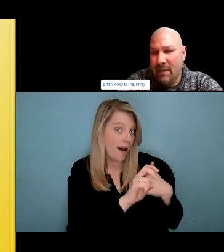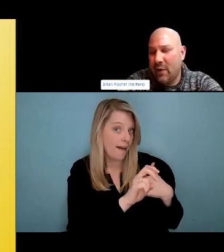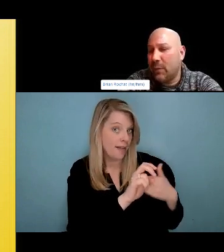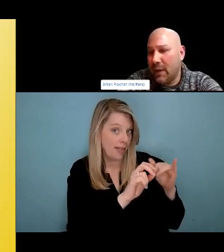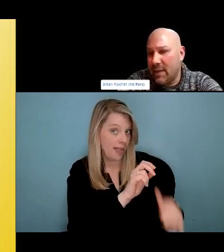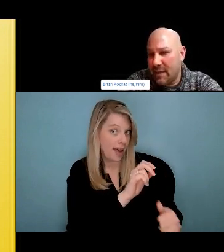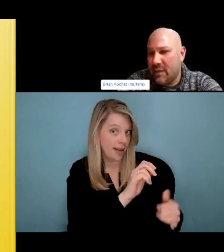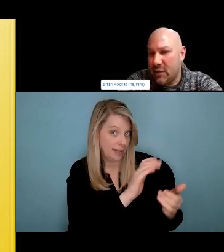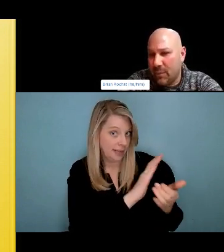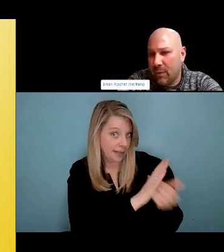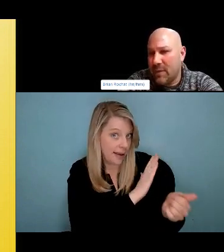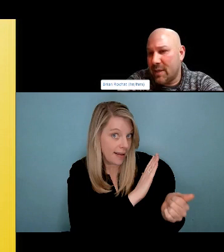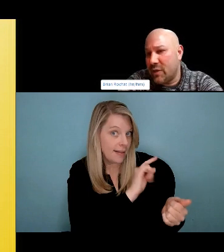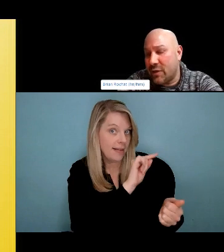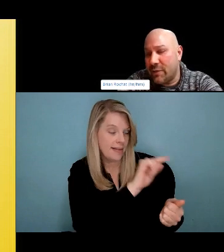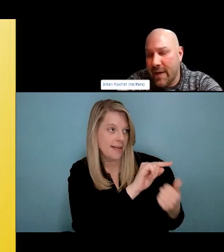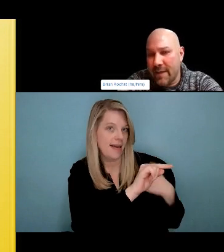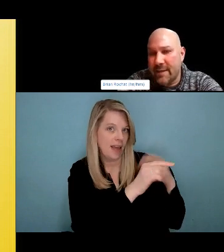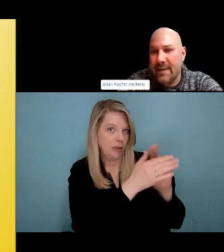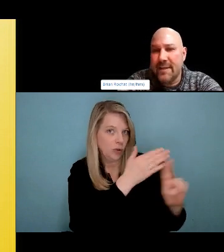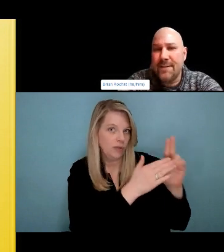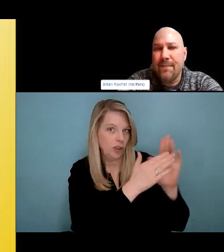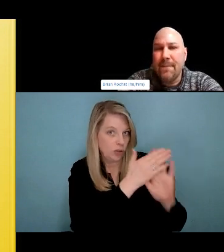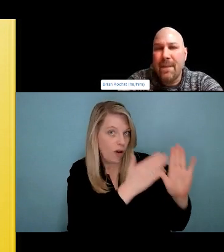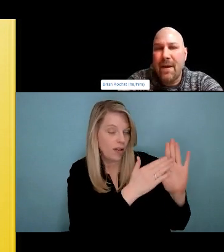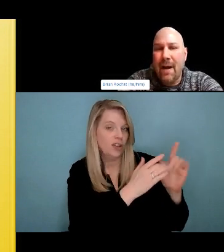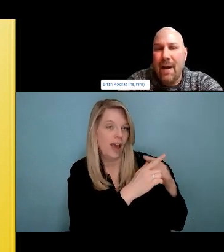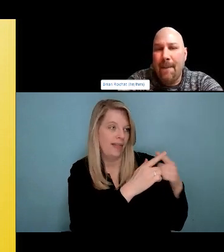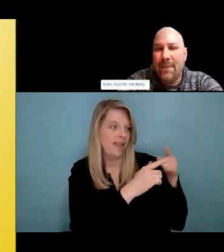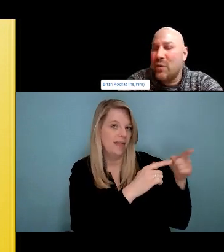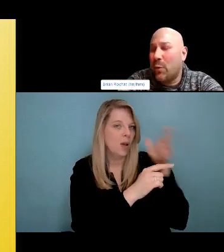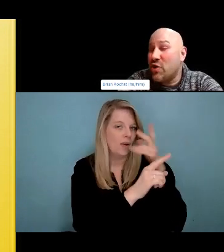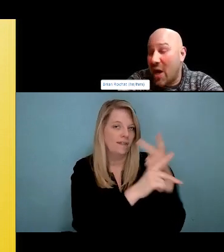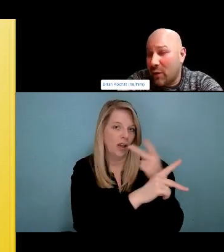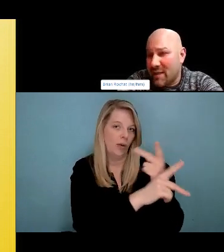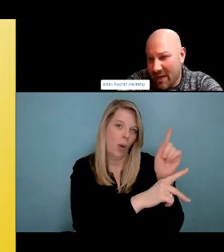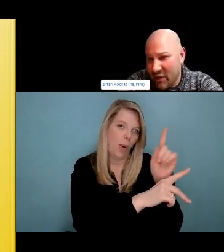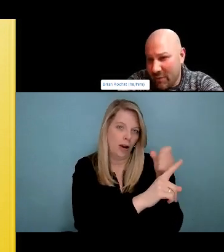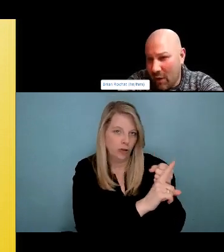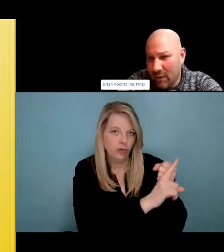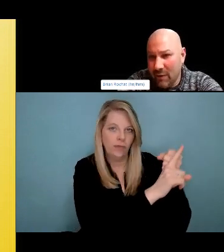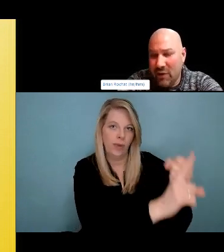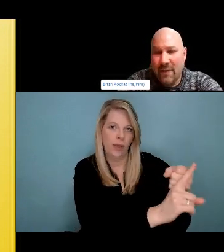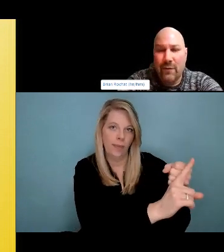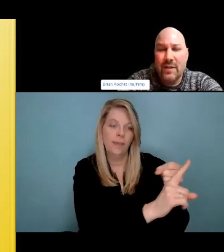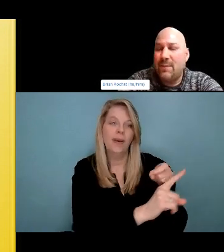And then of course, recognizing that culture, regardless of what culture and whose culture it is, culture is intervention in problematic substance use.